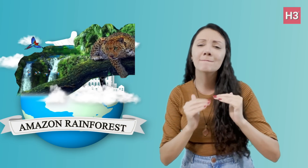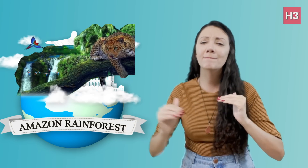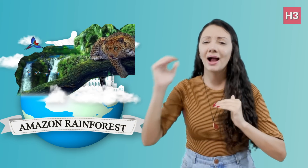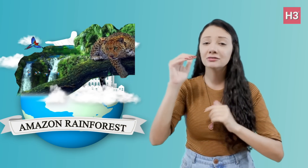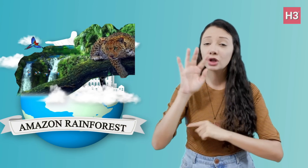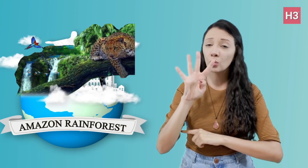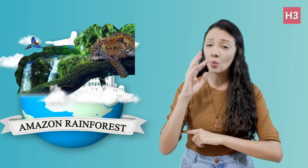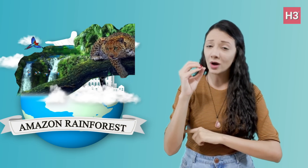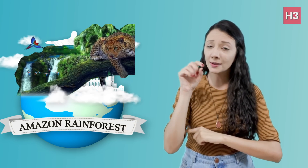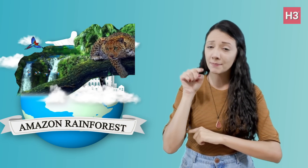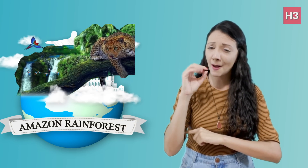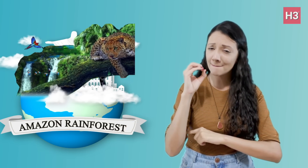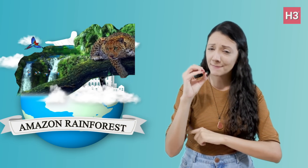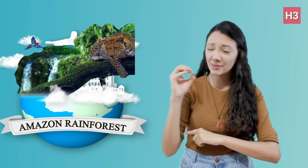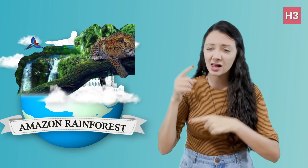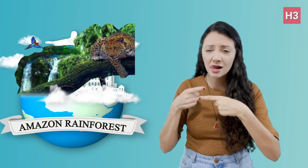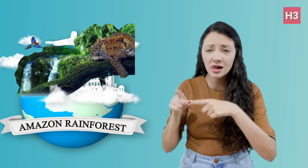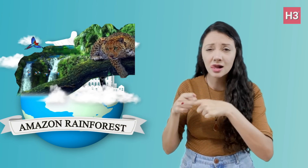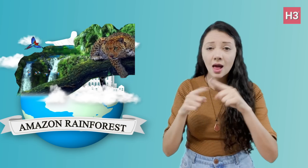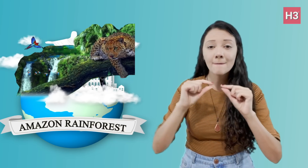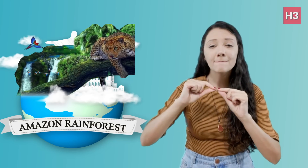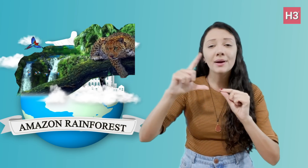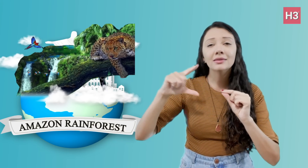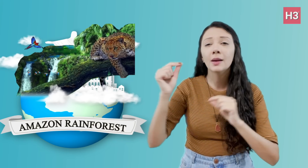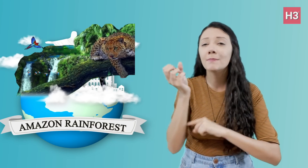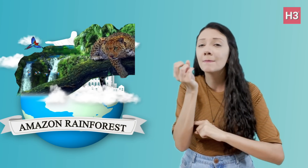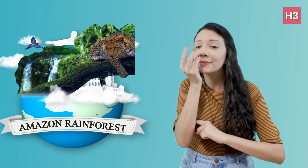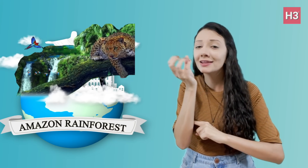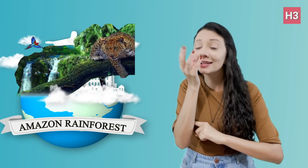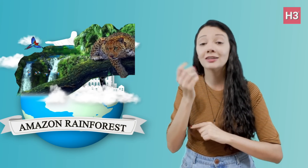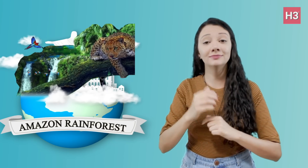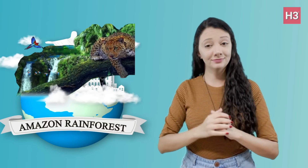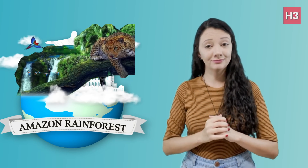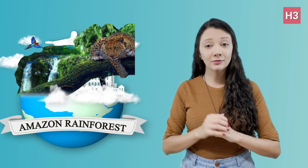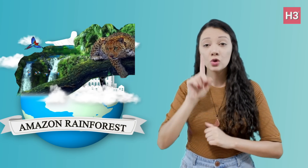with more than 40,000 species of plants,